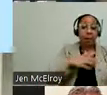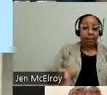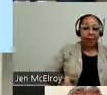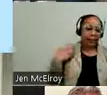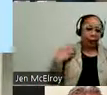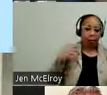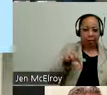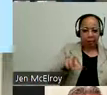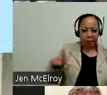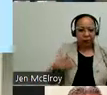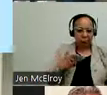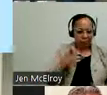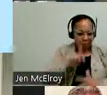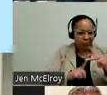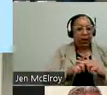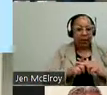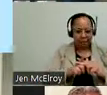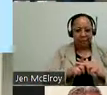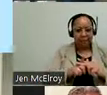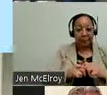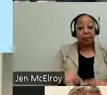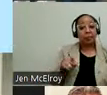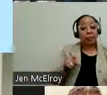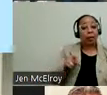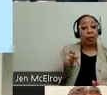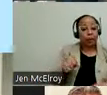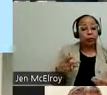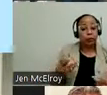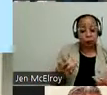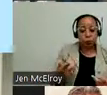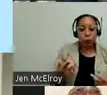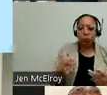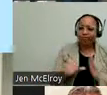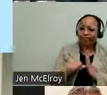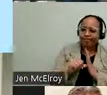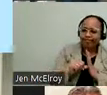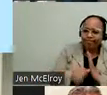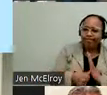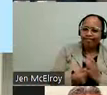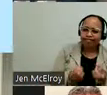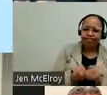came here, she was really able to enforce the City's commitment to this